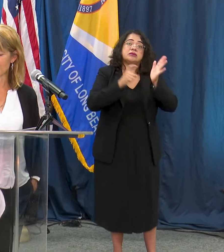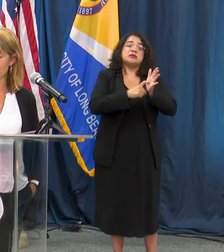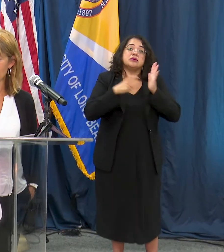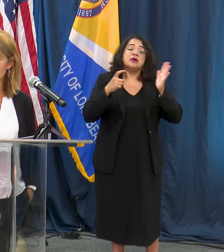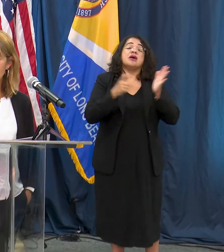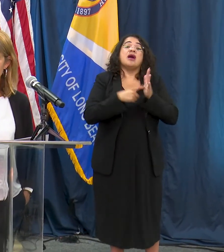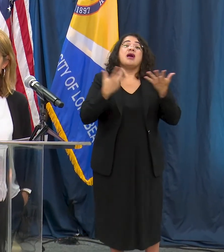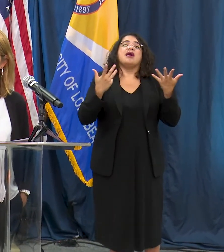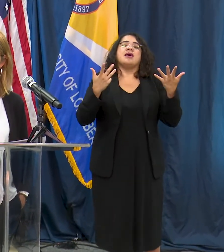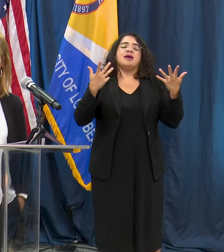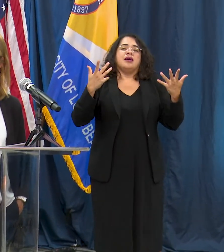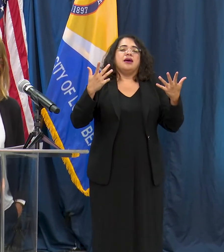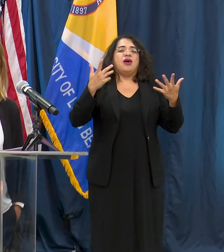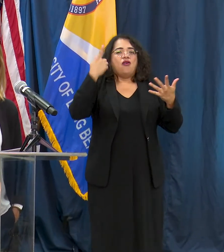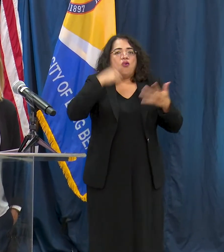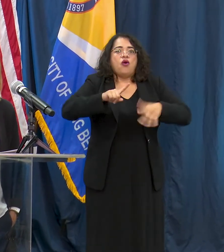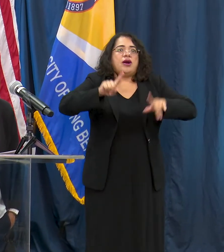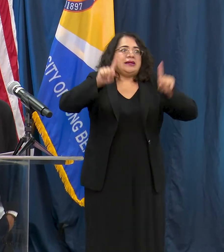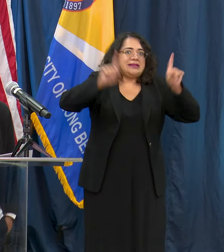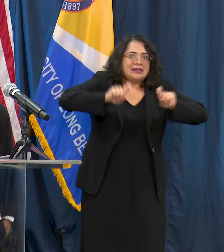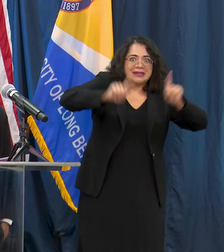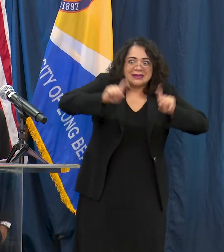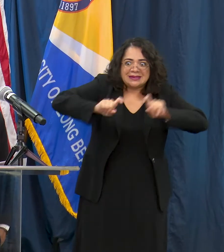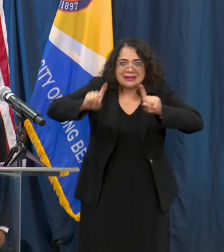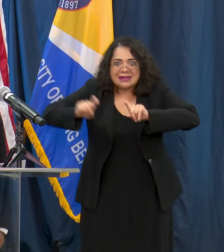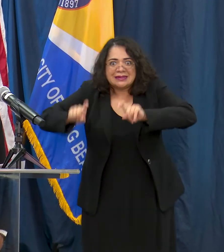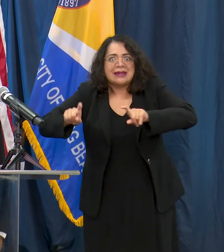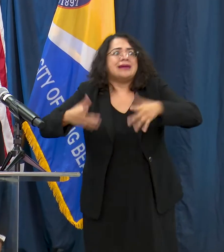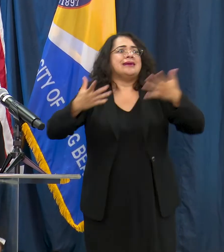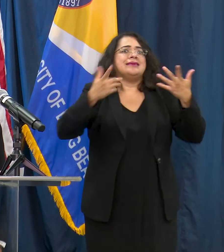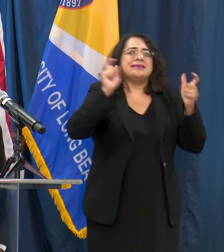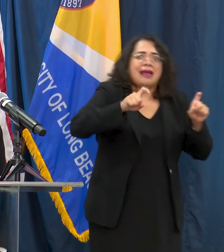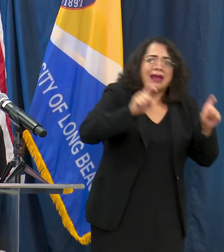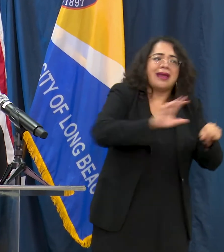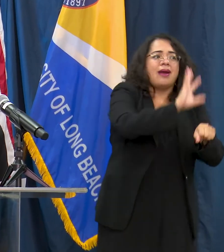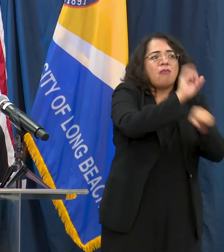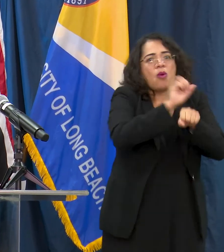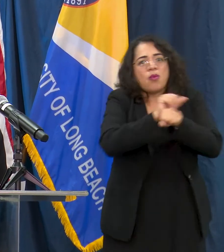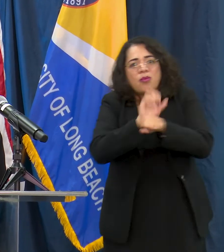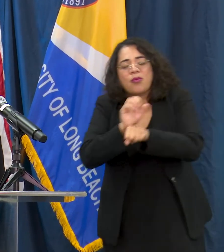right now. At this point, all of our test sites are full for the next few days and